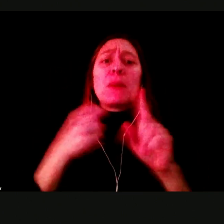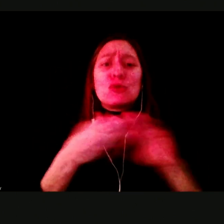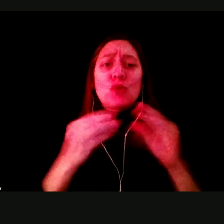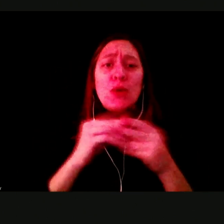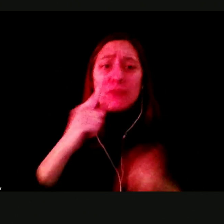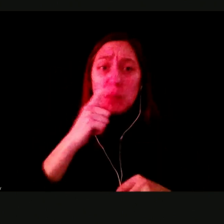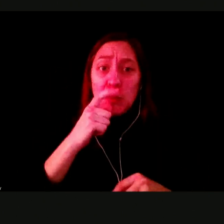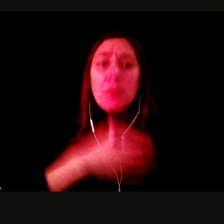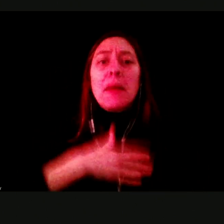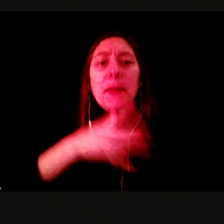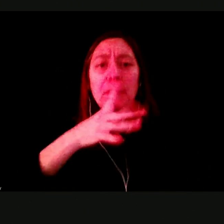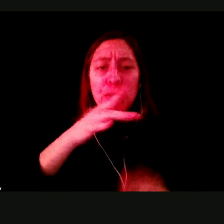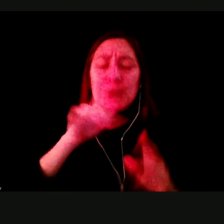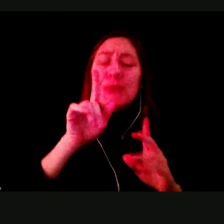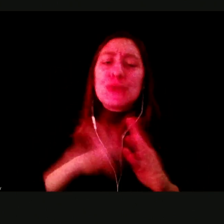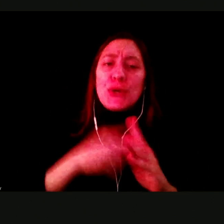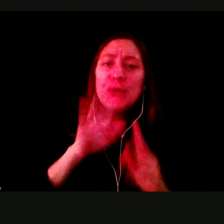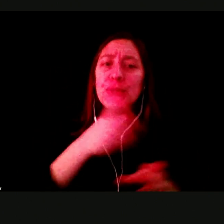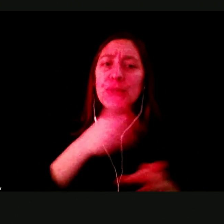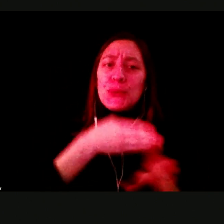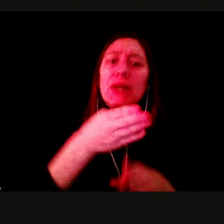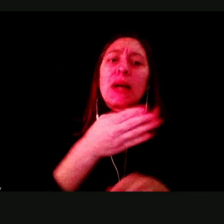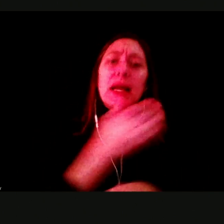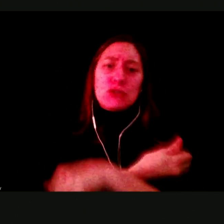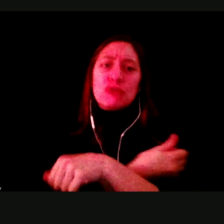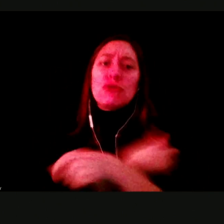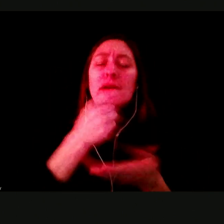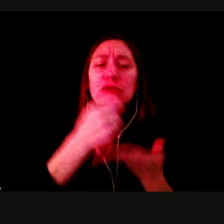STARTED HER CAREER AS A DRUG TREATMENT THERAPIST IN BALTIMORE CITY.